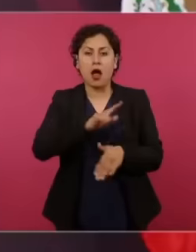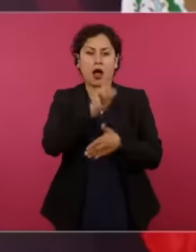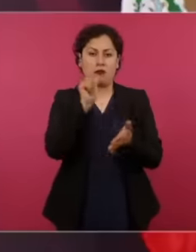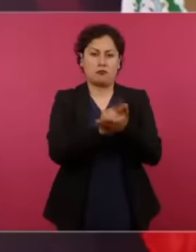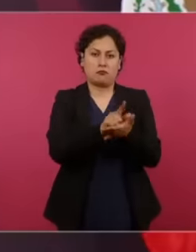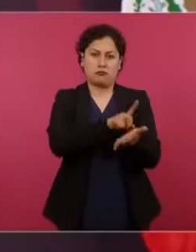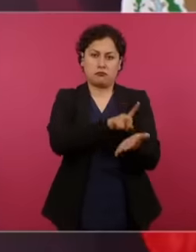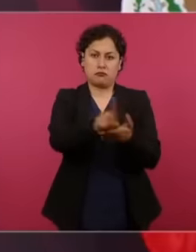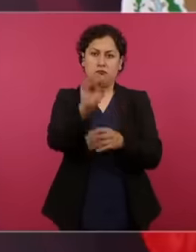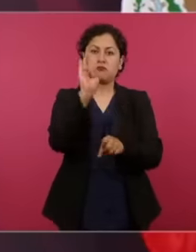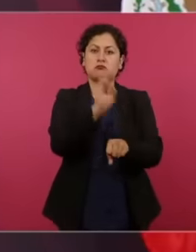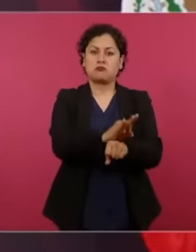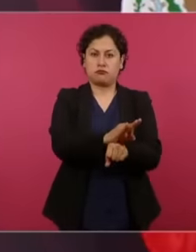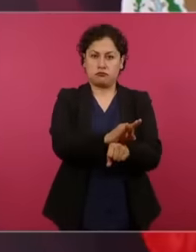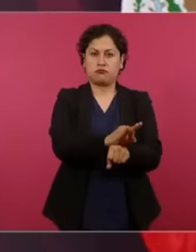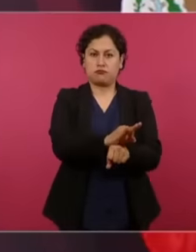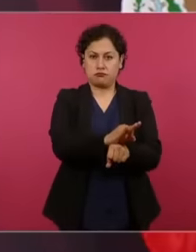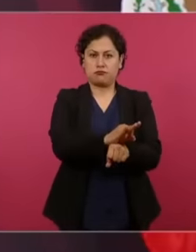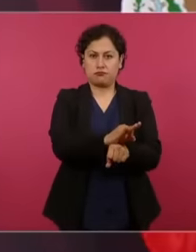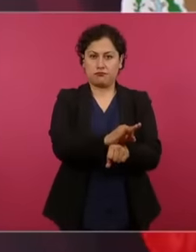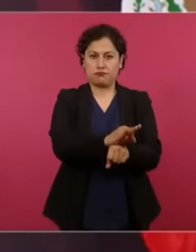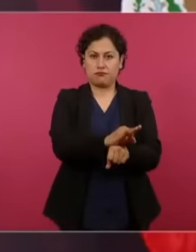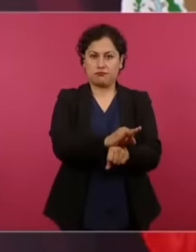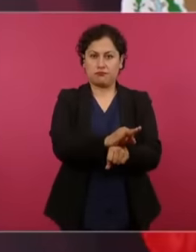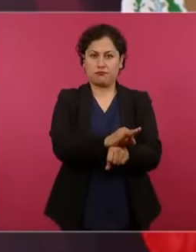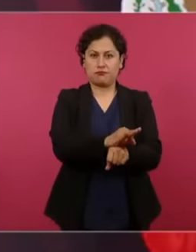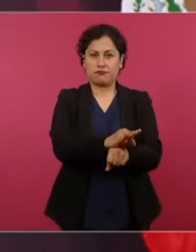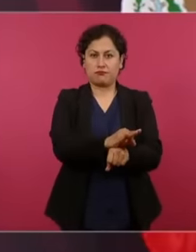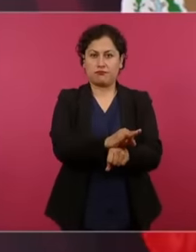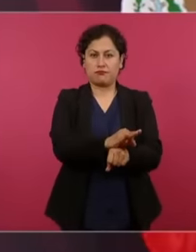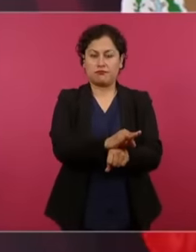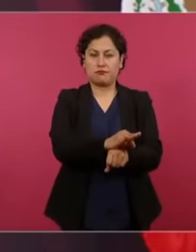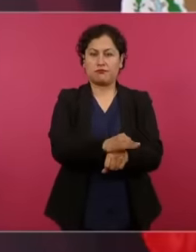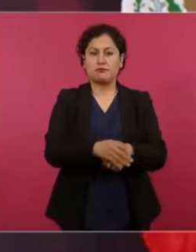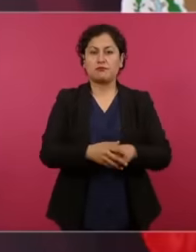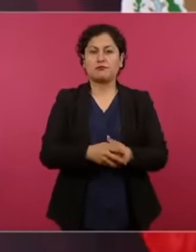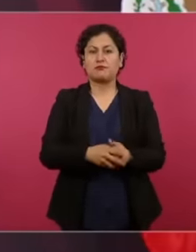but it wasn't an